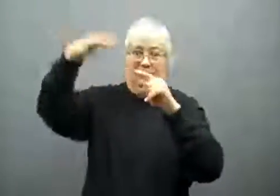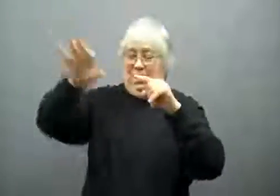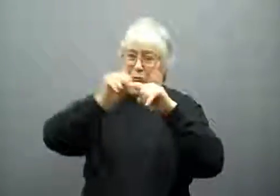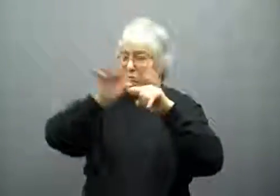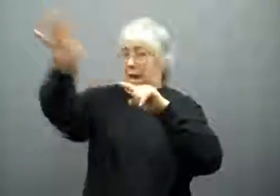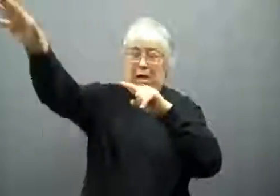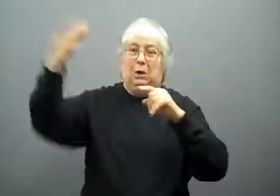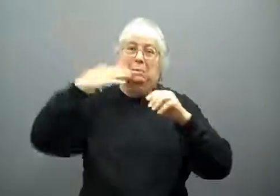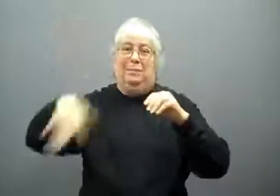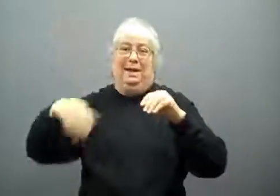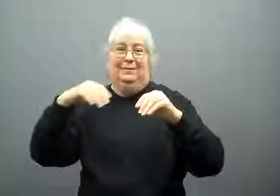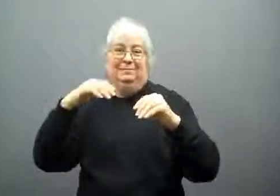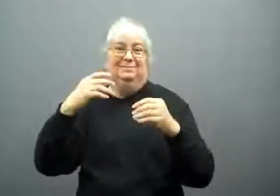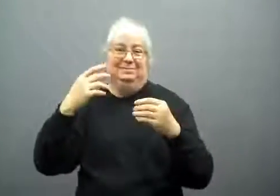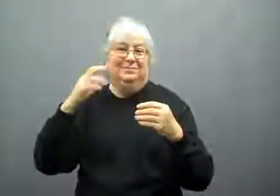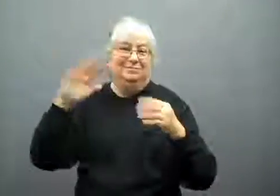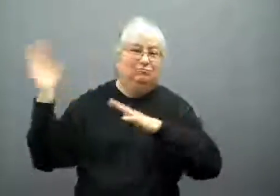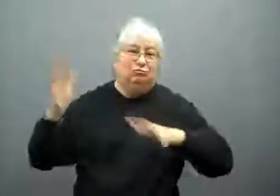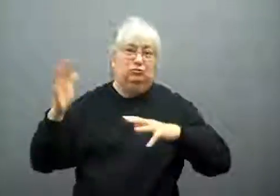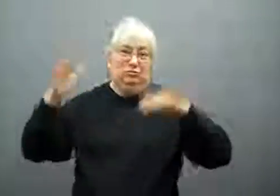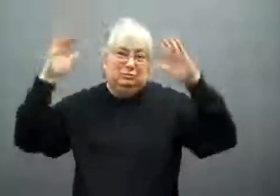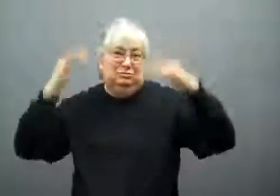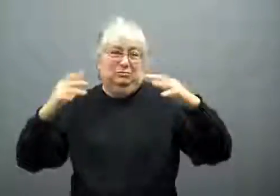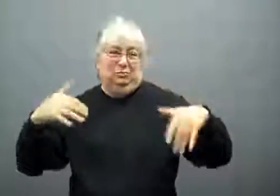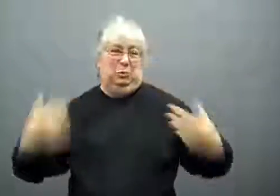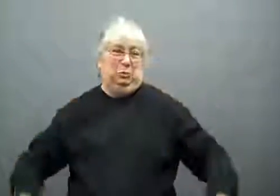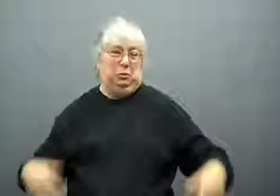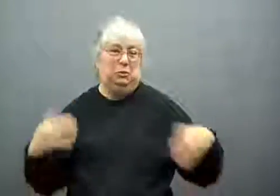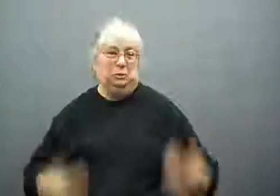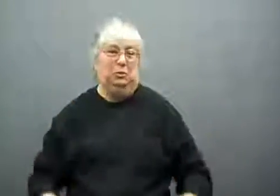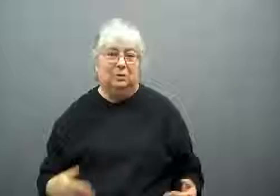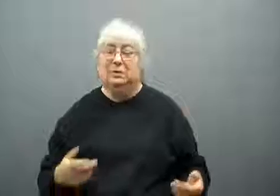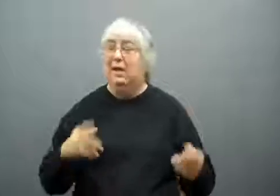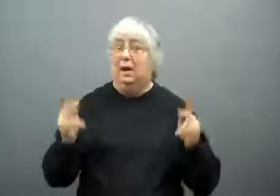were hit with strong winds and heavy snow.